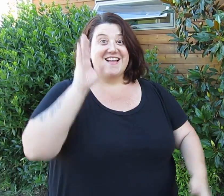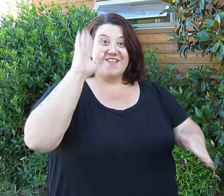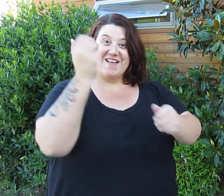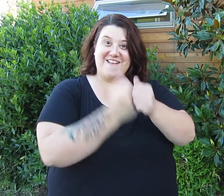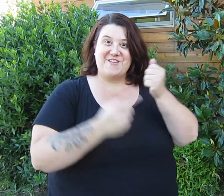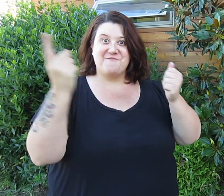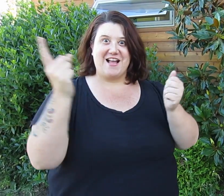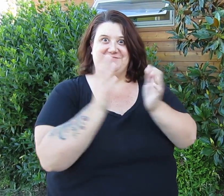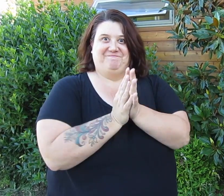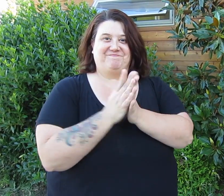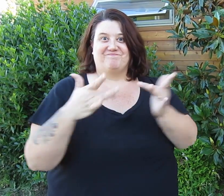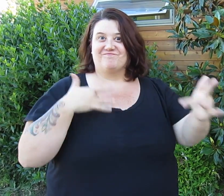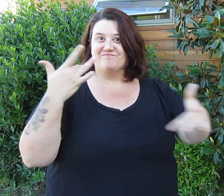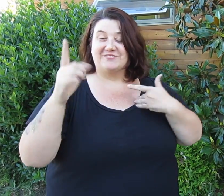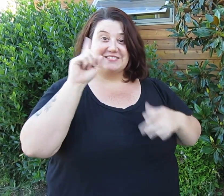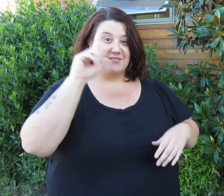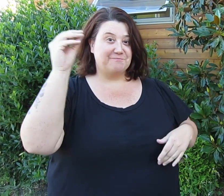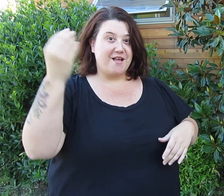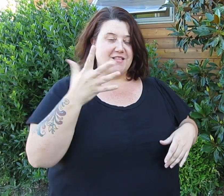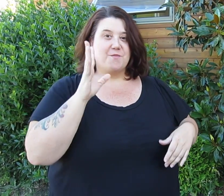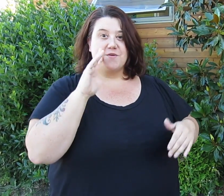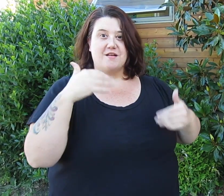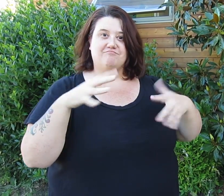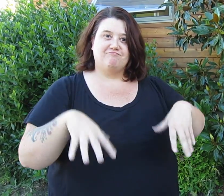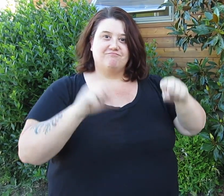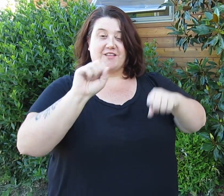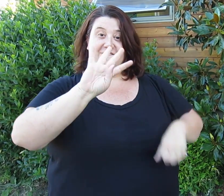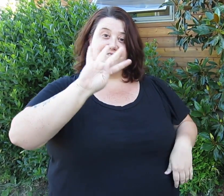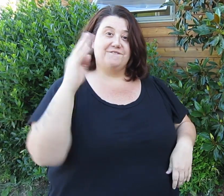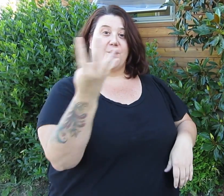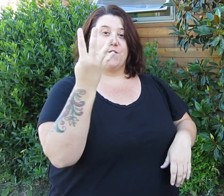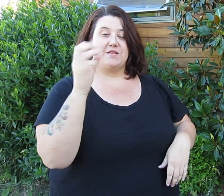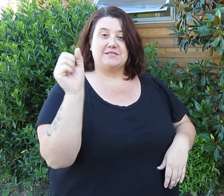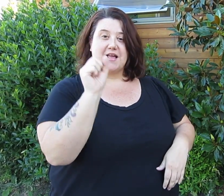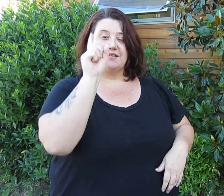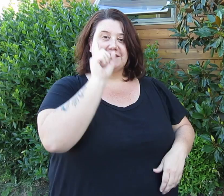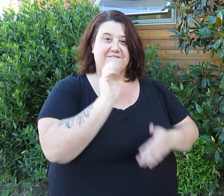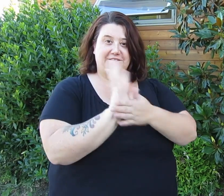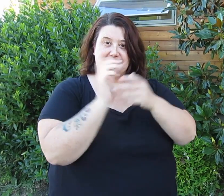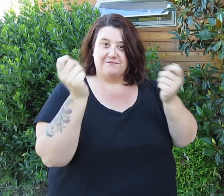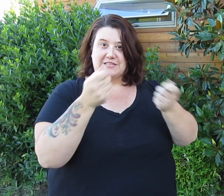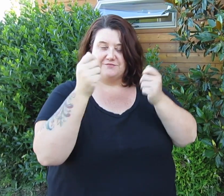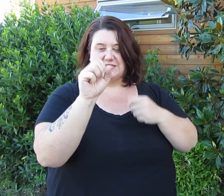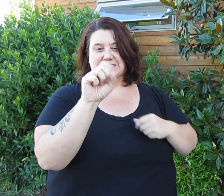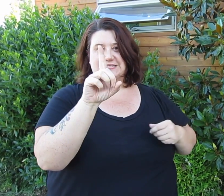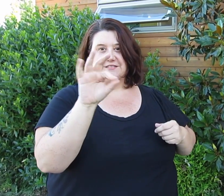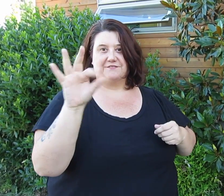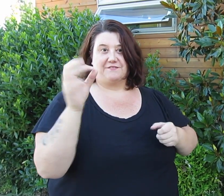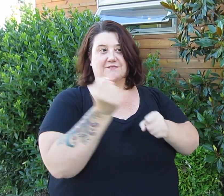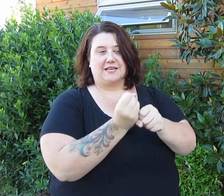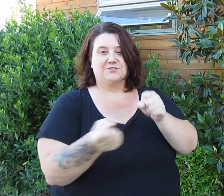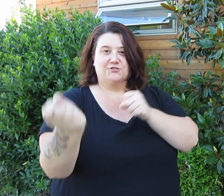Hello everyone! Exciting news! Deaf Spotlight will host 4th Seattle Deaf Film Festival (SDFF) next year: